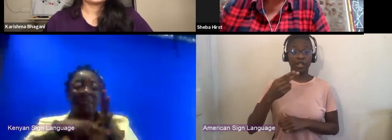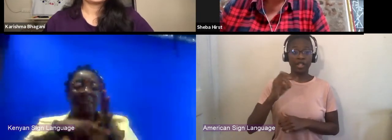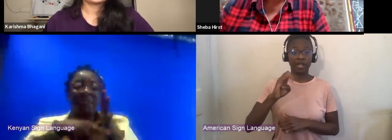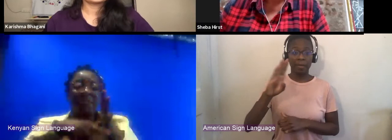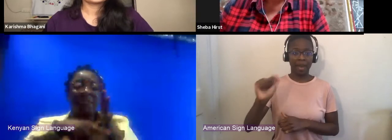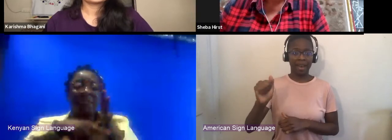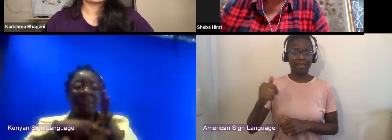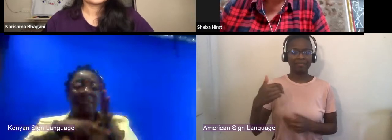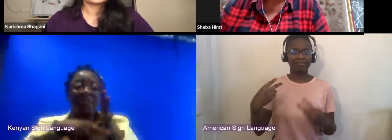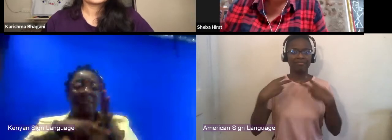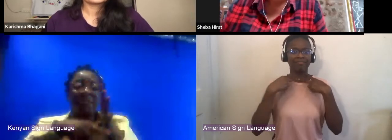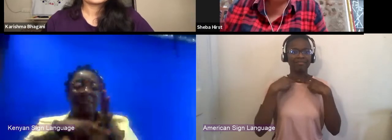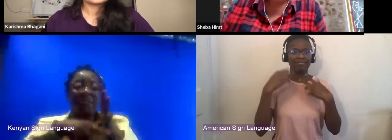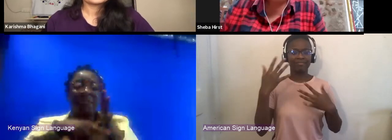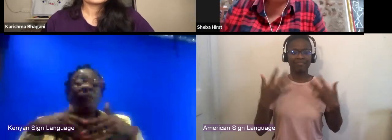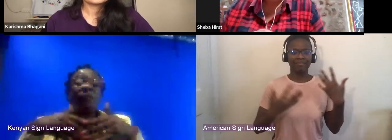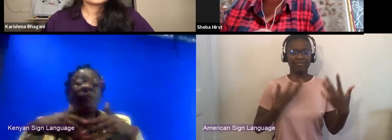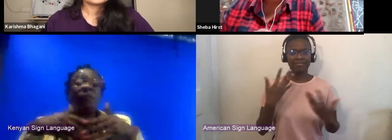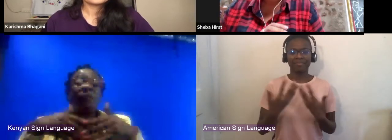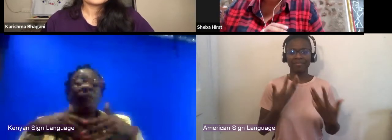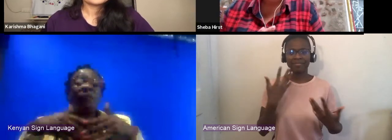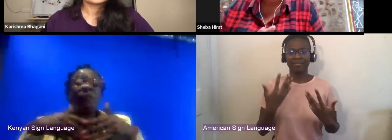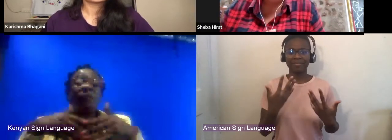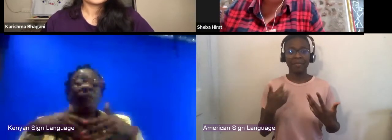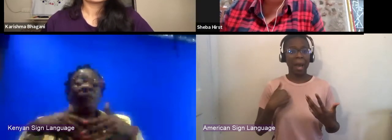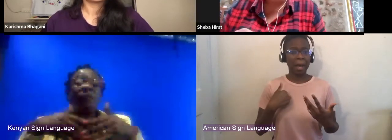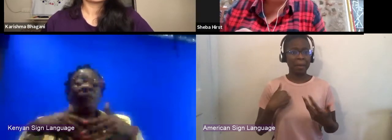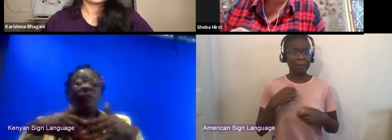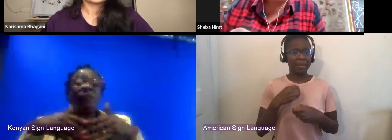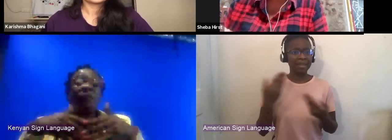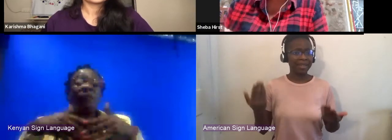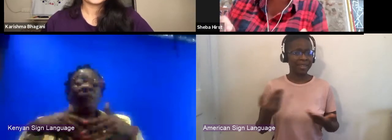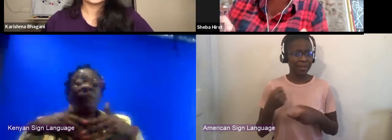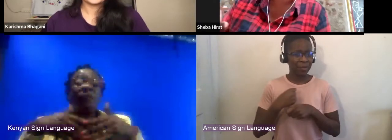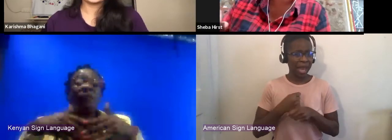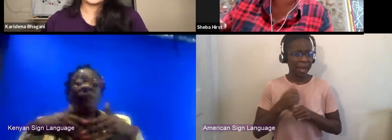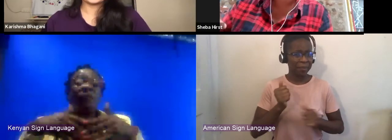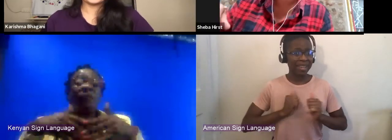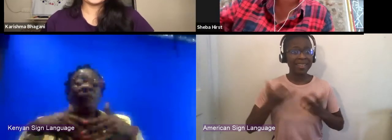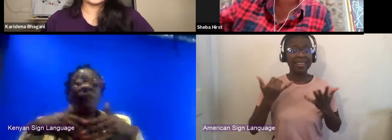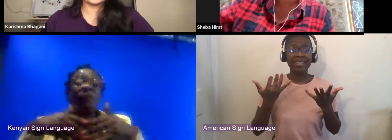like this I'm here to make the place but now you want me to